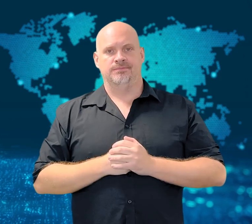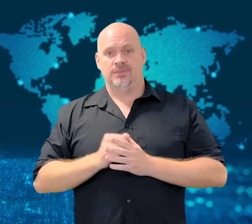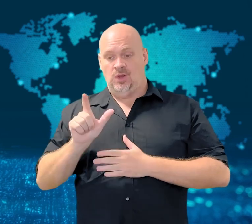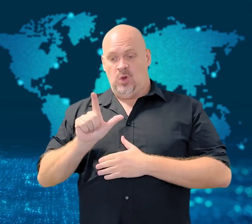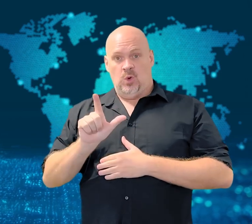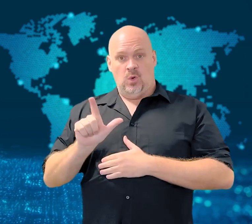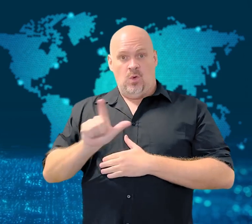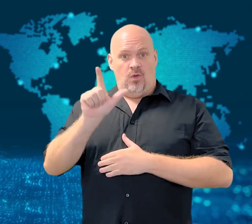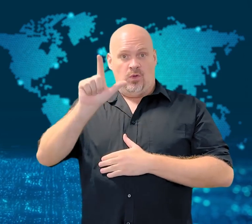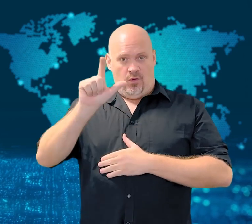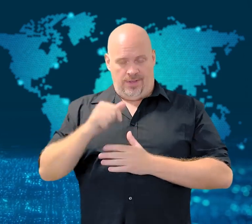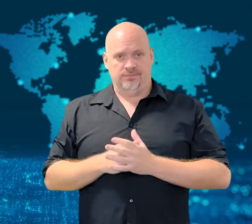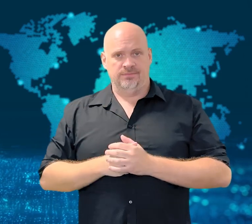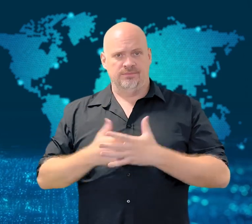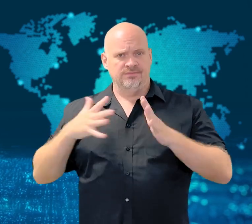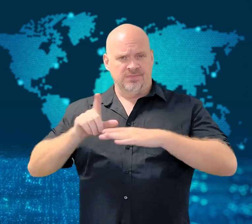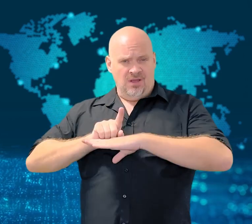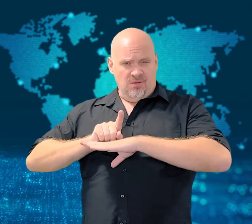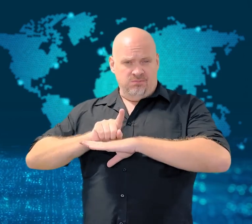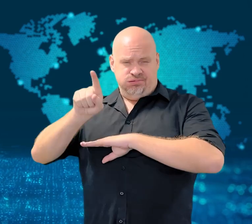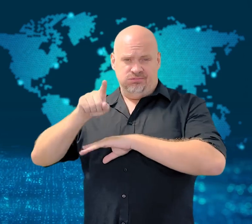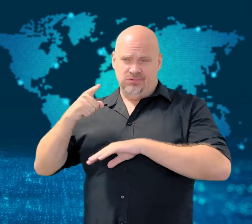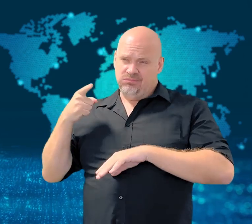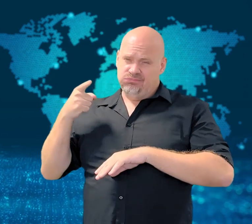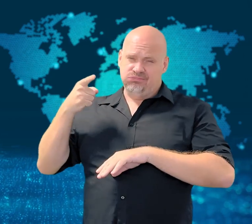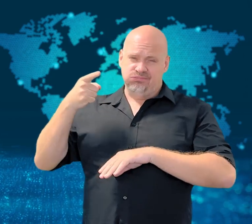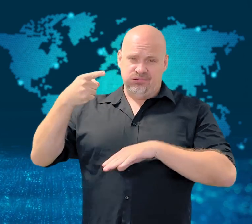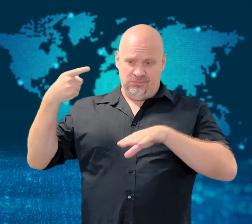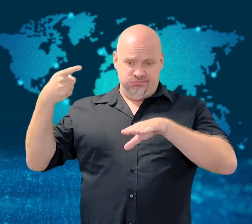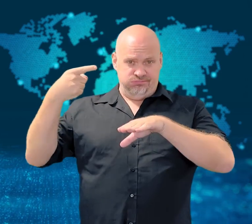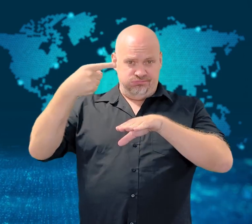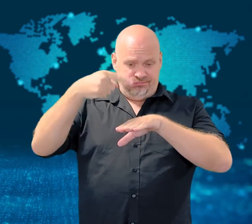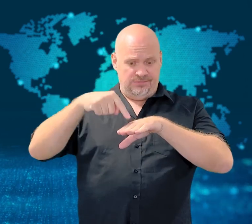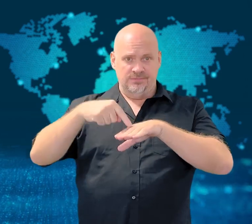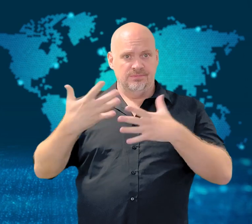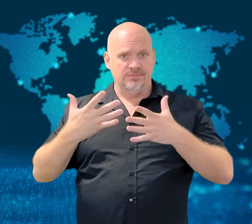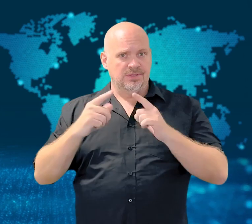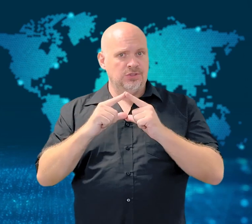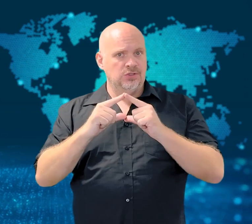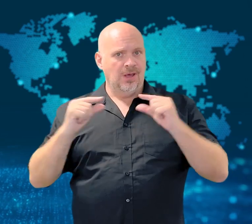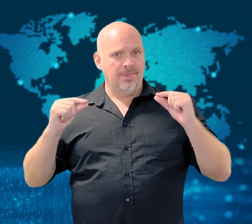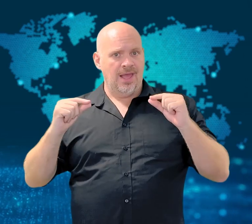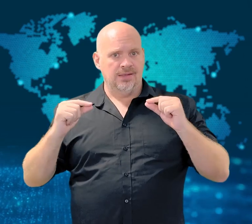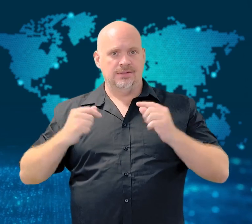Missile fired over Japan